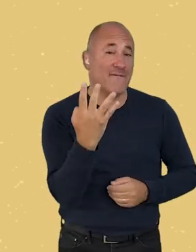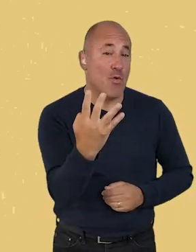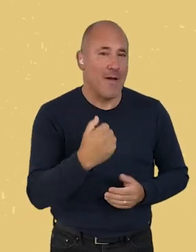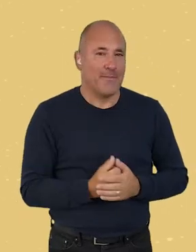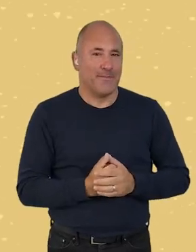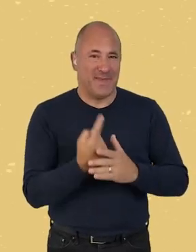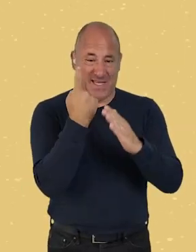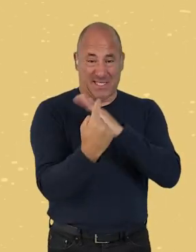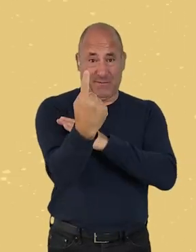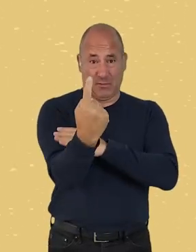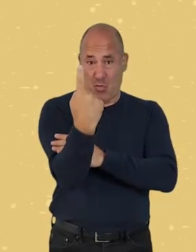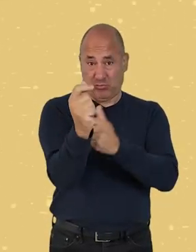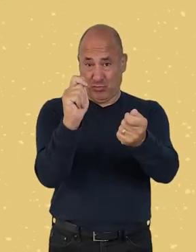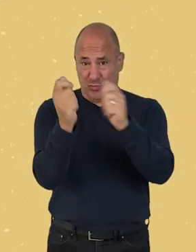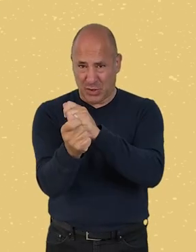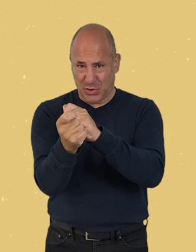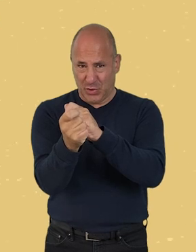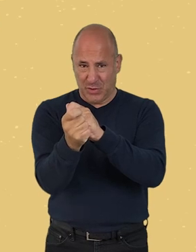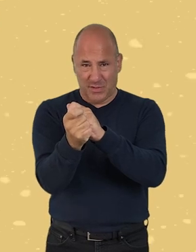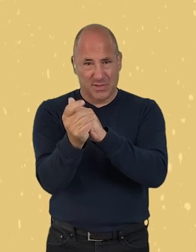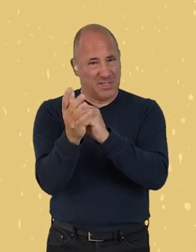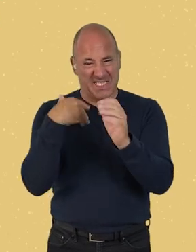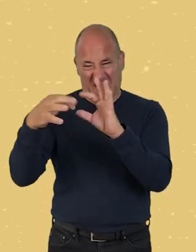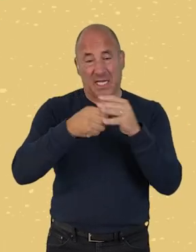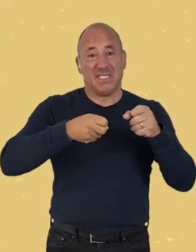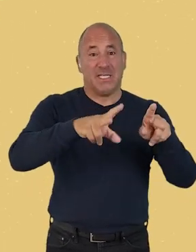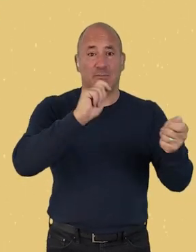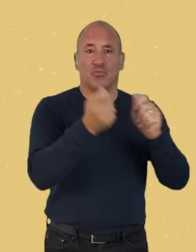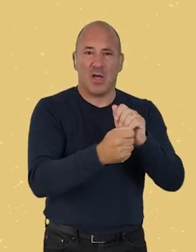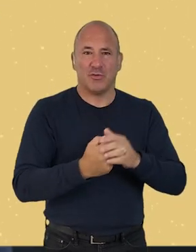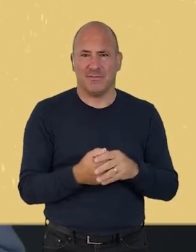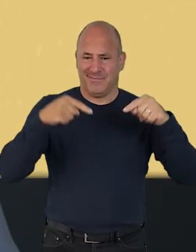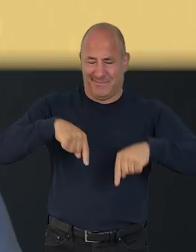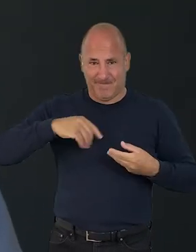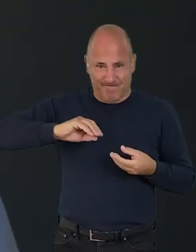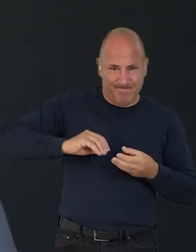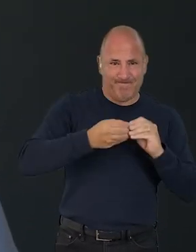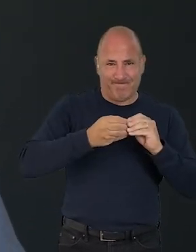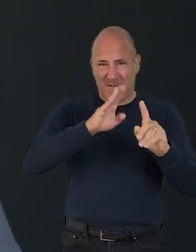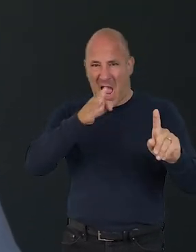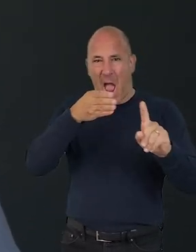And 4. Individual change must always be held with systems change. While this toolkit is geared towards